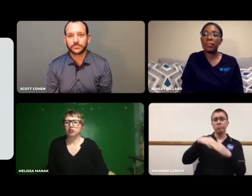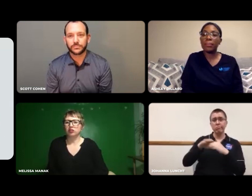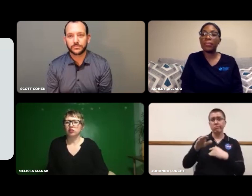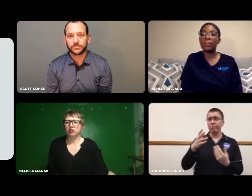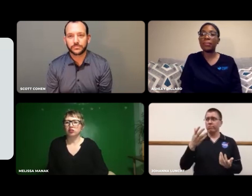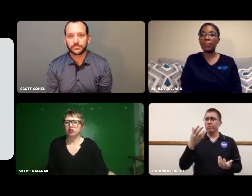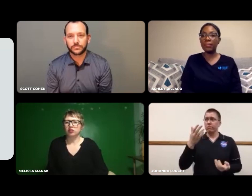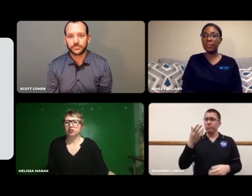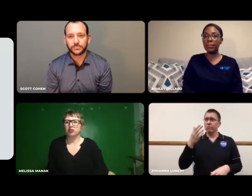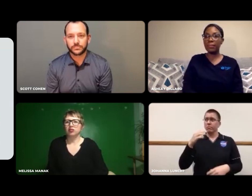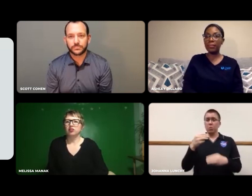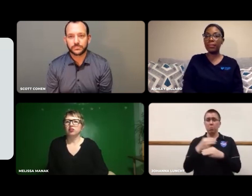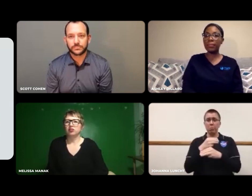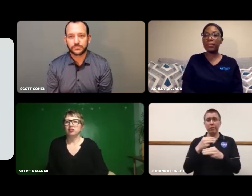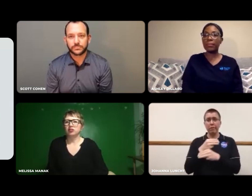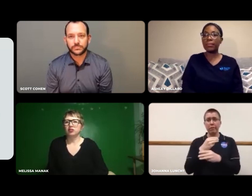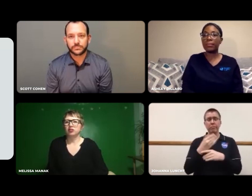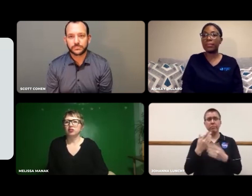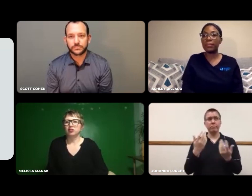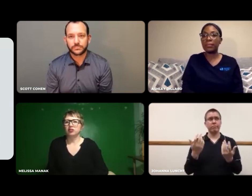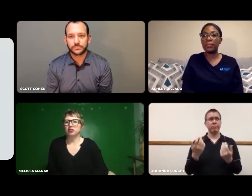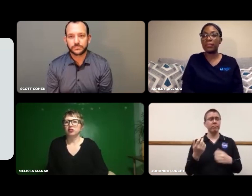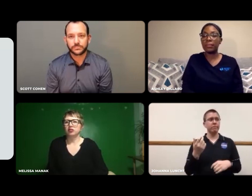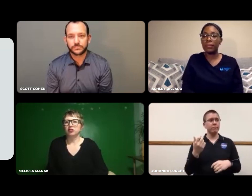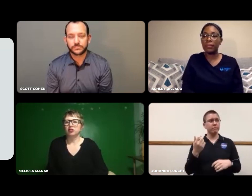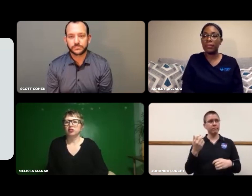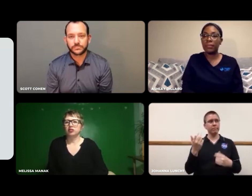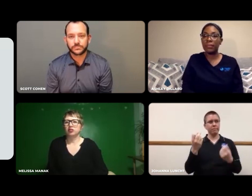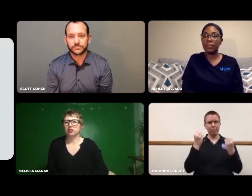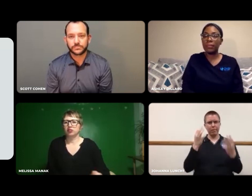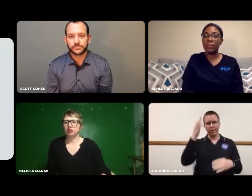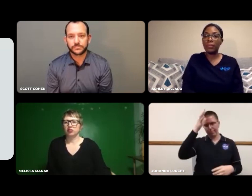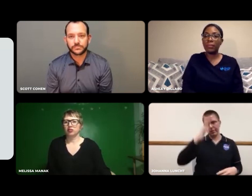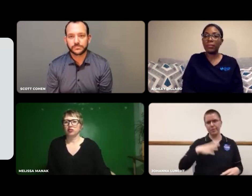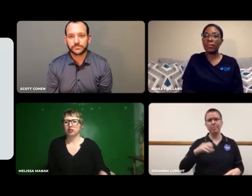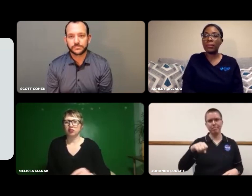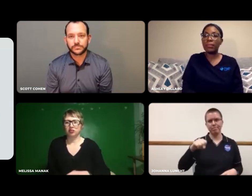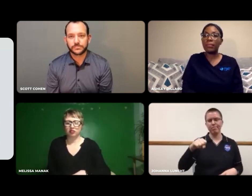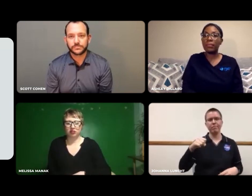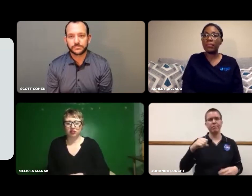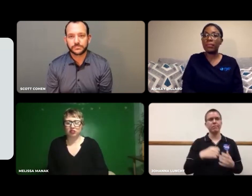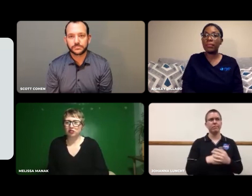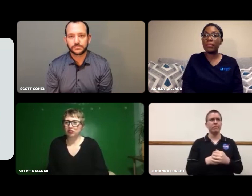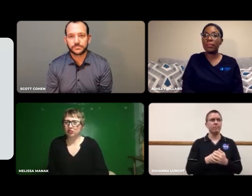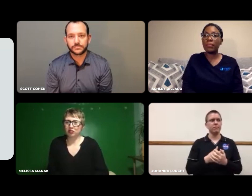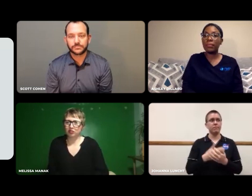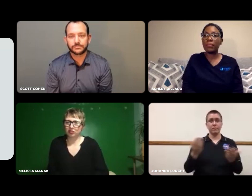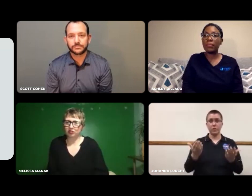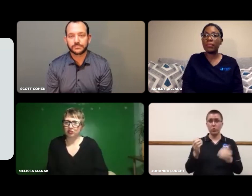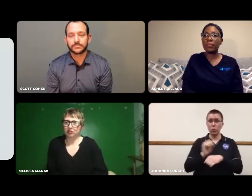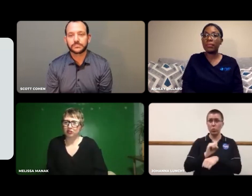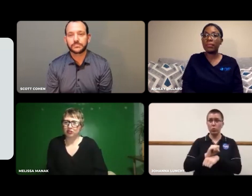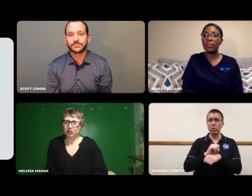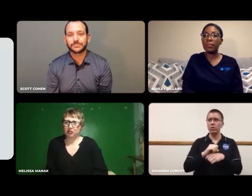So, once I went into the math field, yes, it's predominantly male.